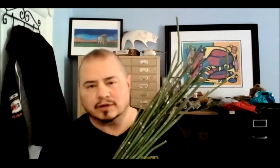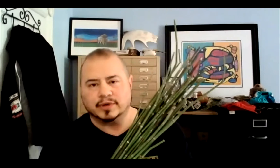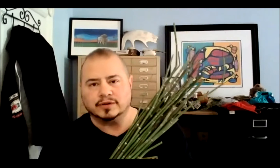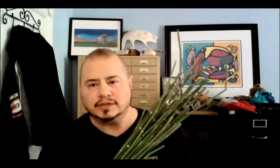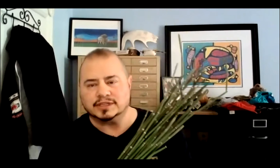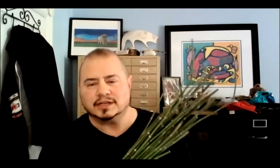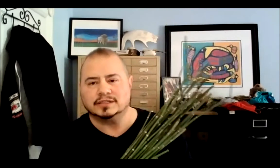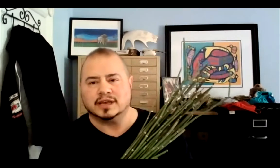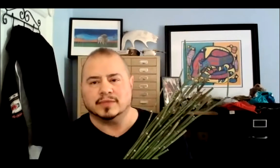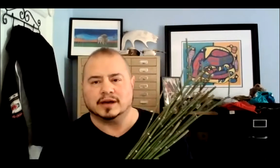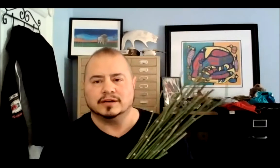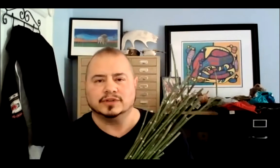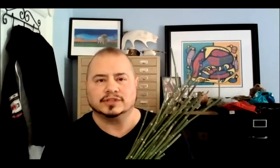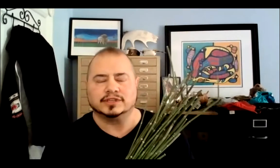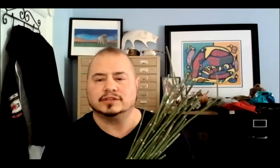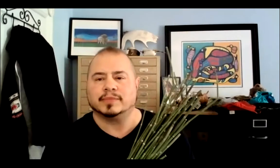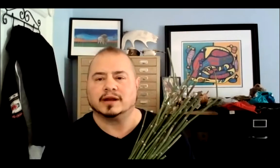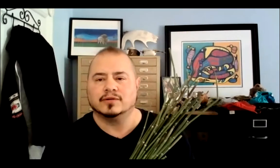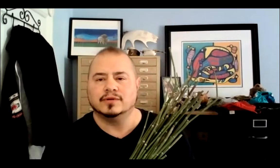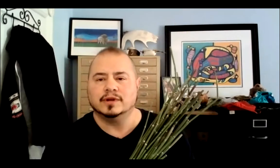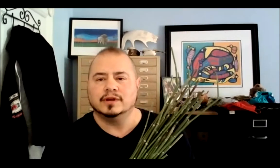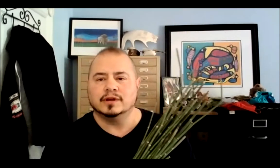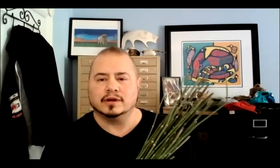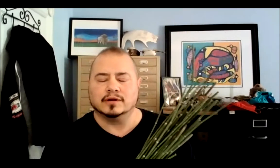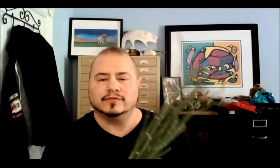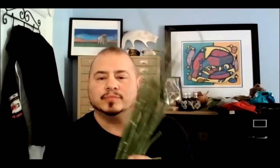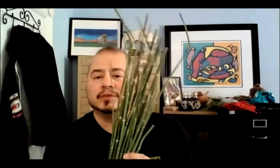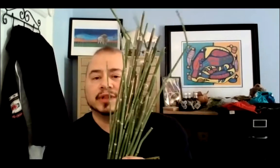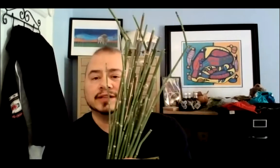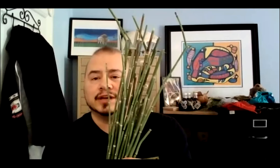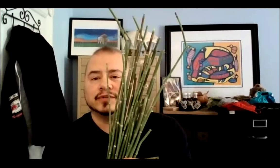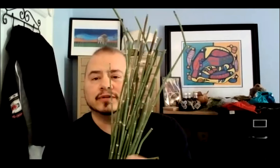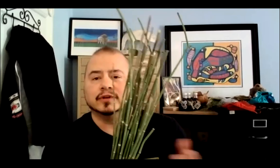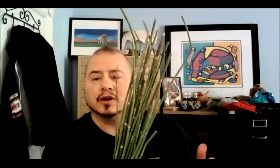we talk about is asemaa, which is tobacco. If you pick plants ever, or if